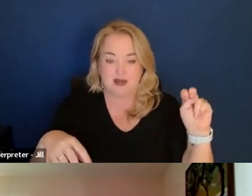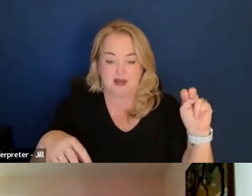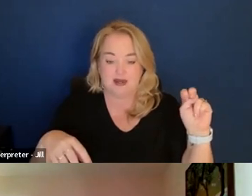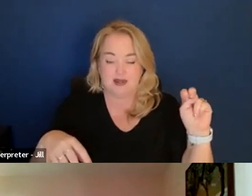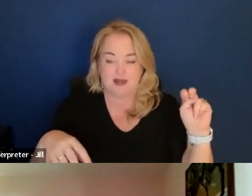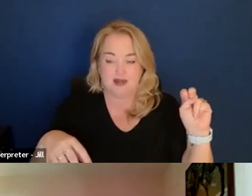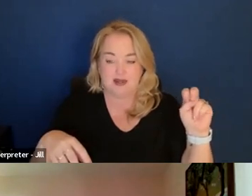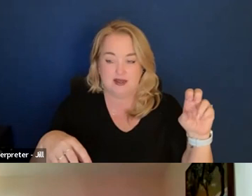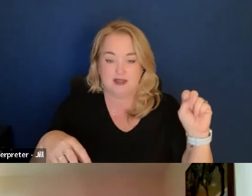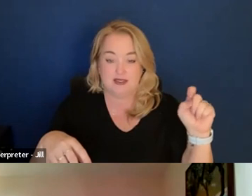Here.